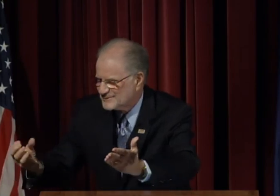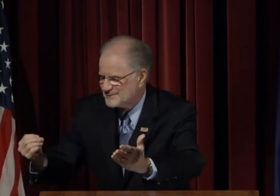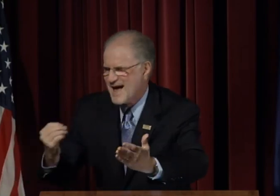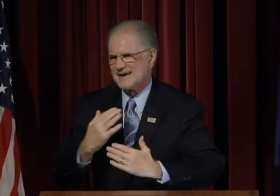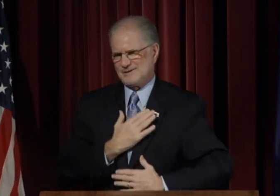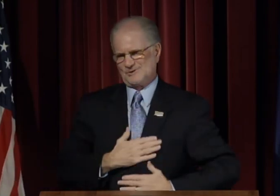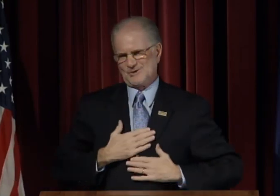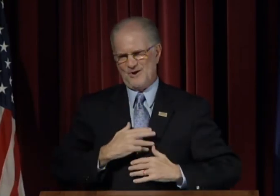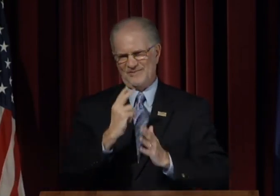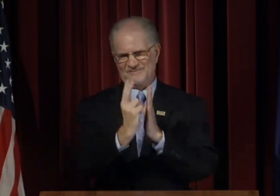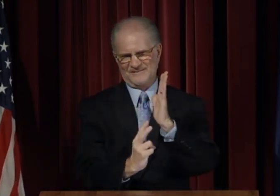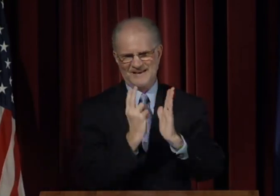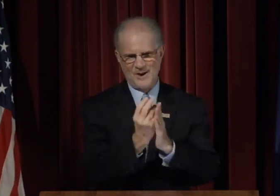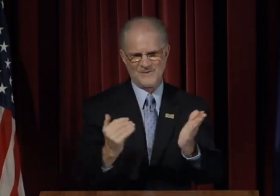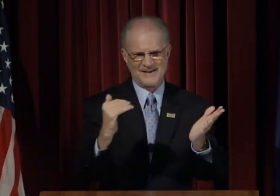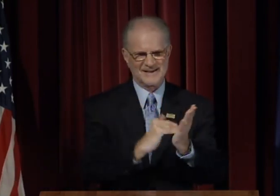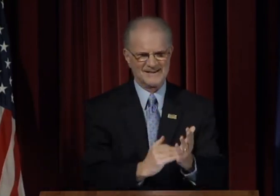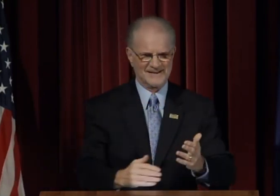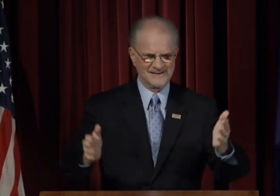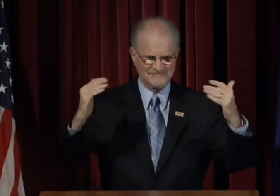Thank you and now let us view the video.